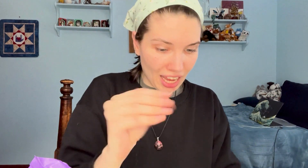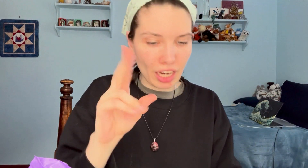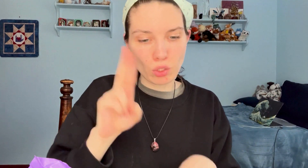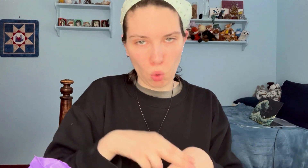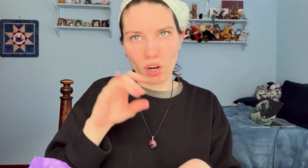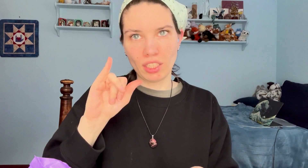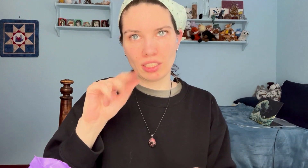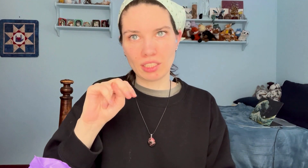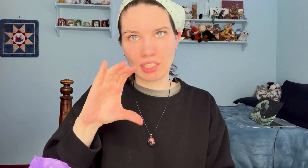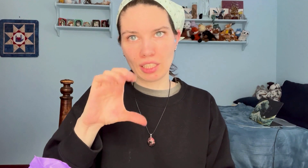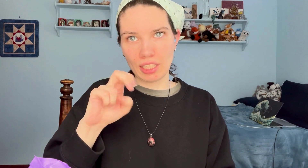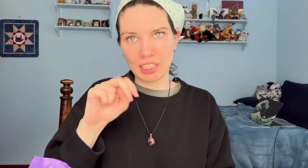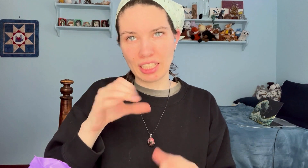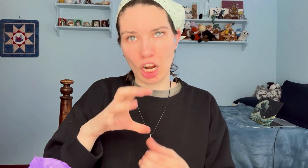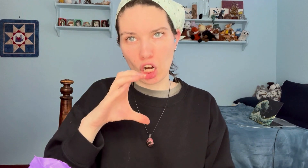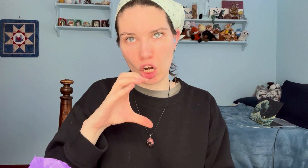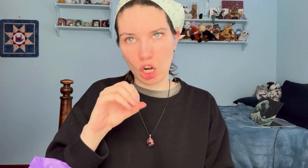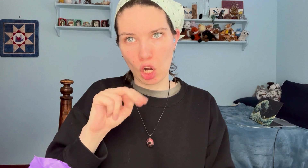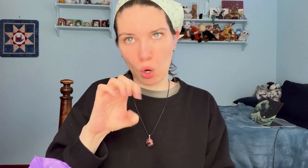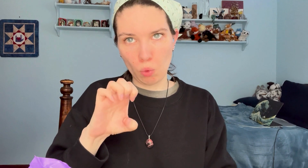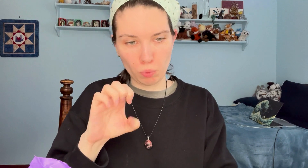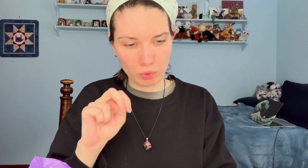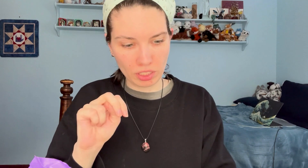And of course, incense cones